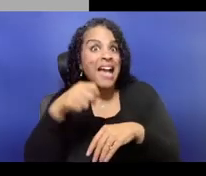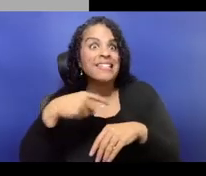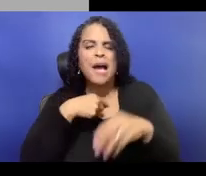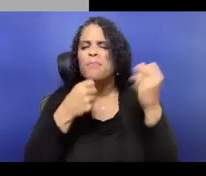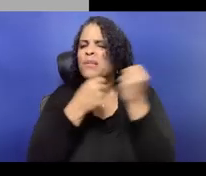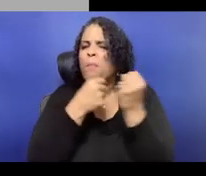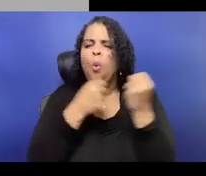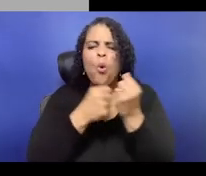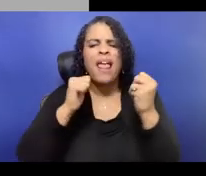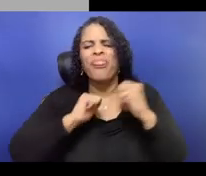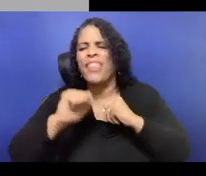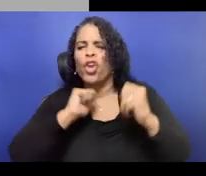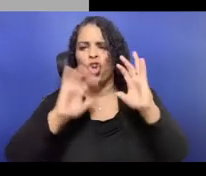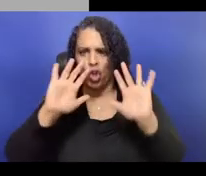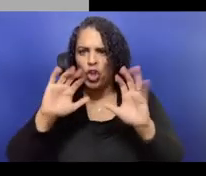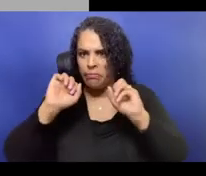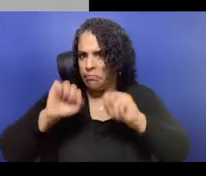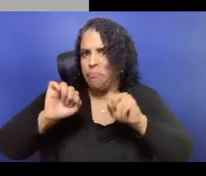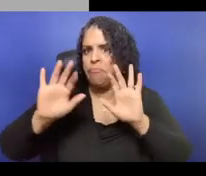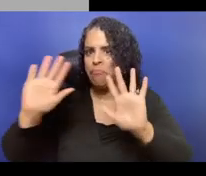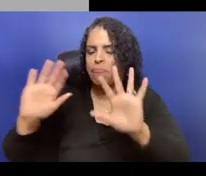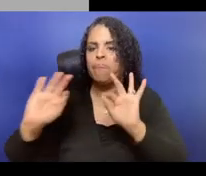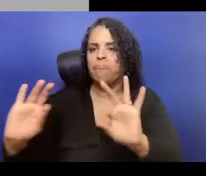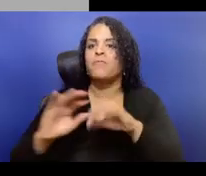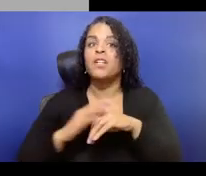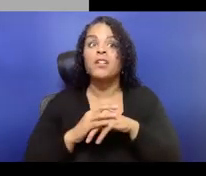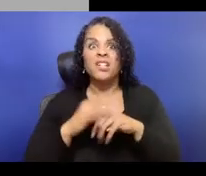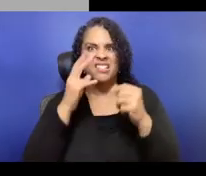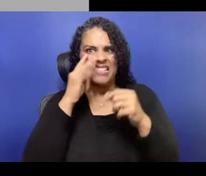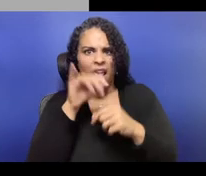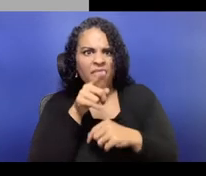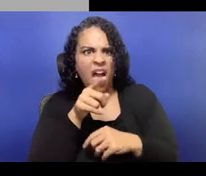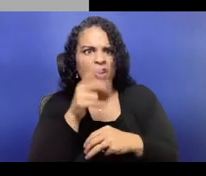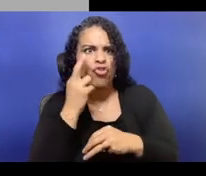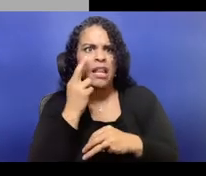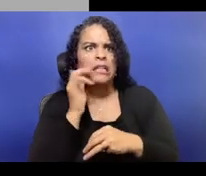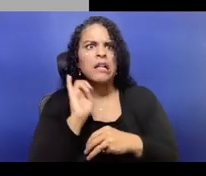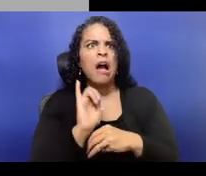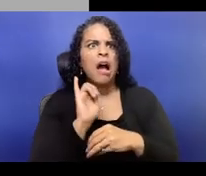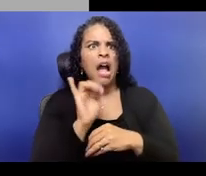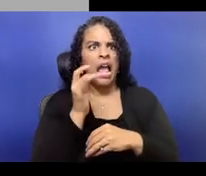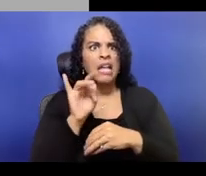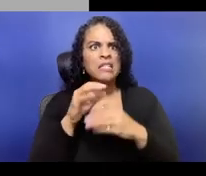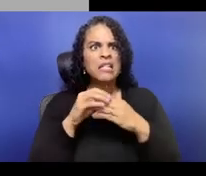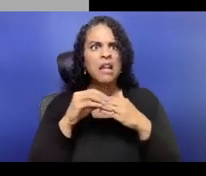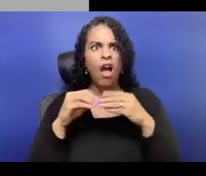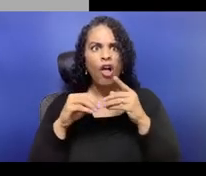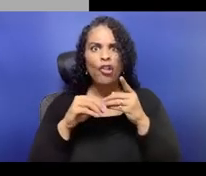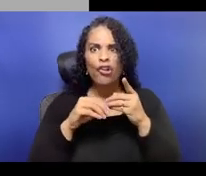and then the third column being a budget if we paid everybody a living wage, which is of course as we know,